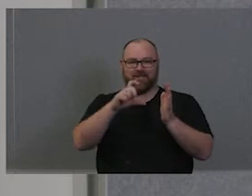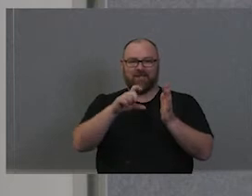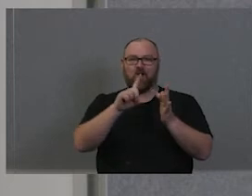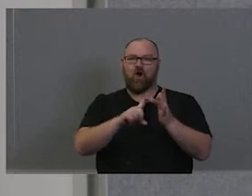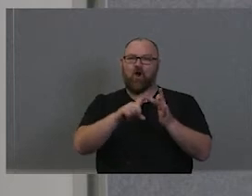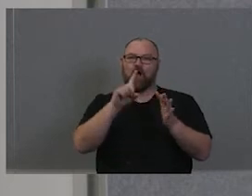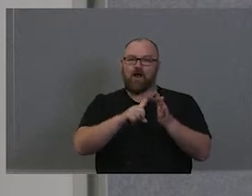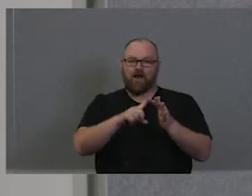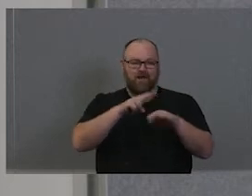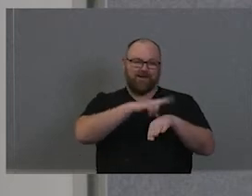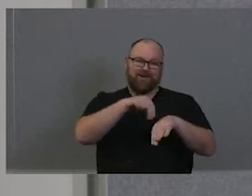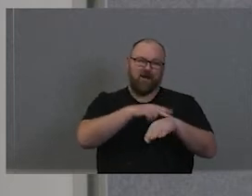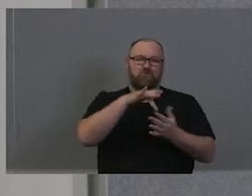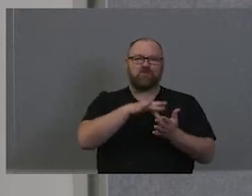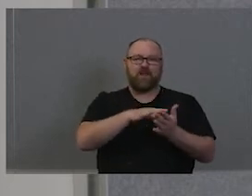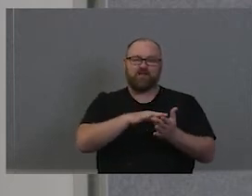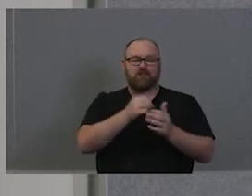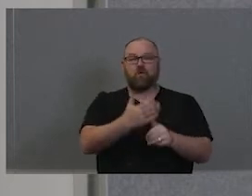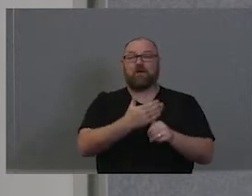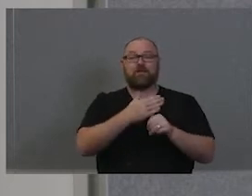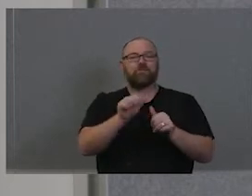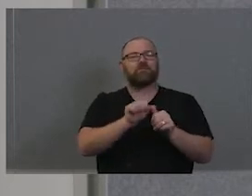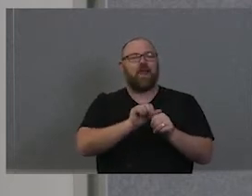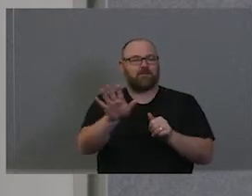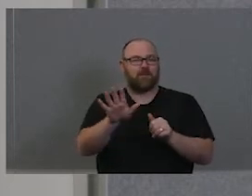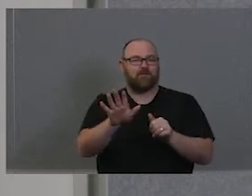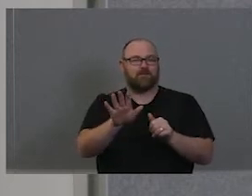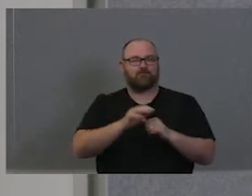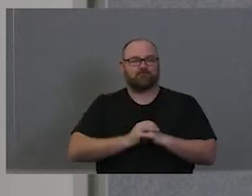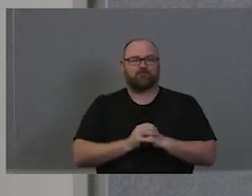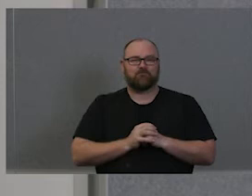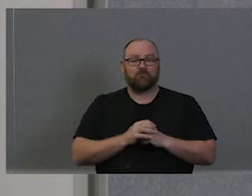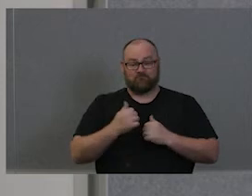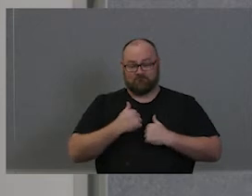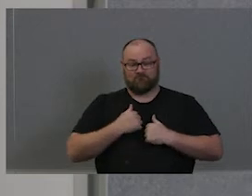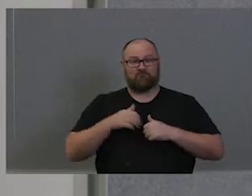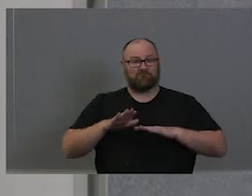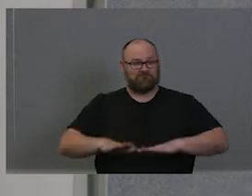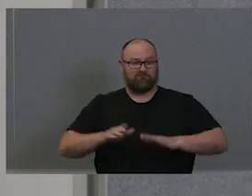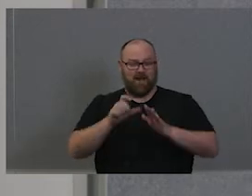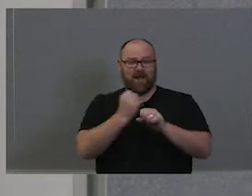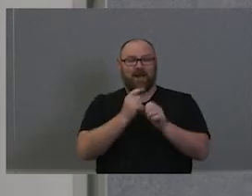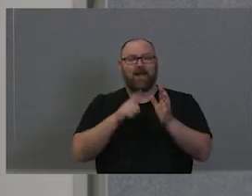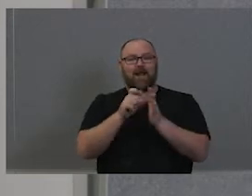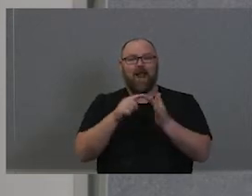The National Centre of Indigenous Excellence. Folks, I'm from Gadigal Land. Aboriginal Land.